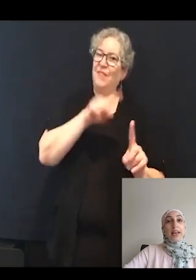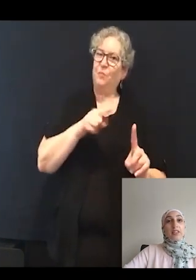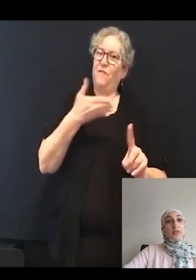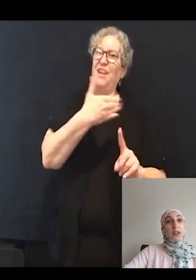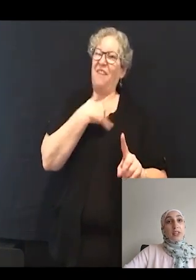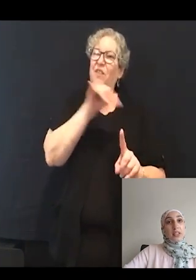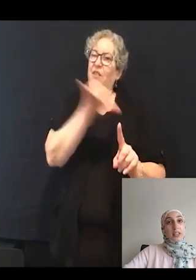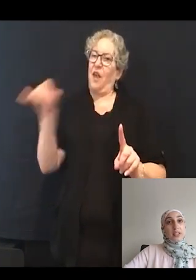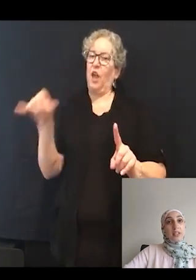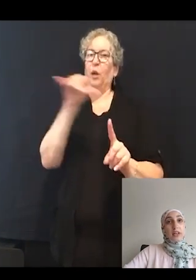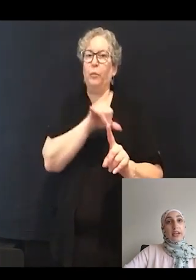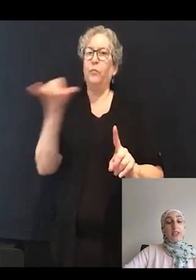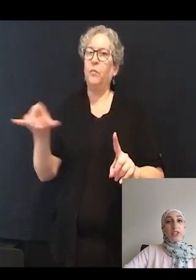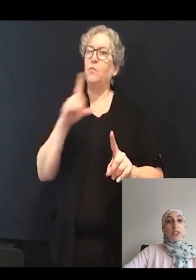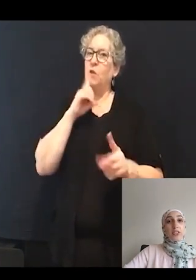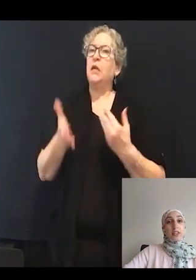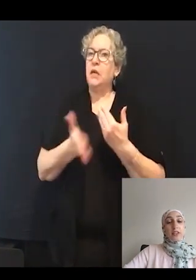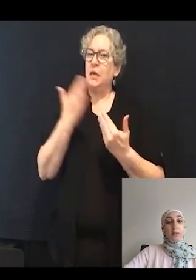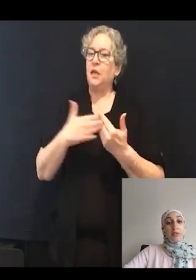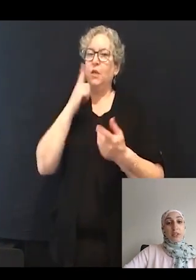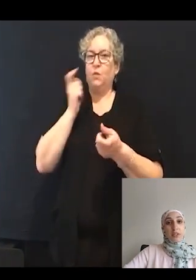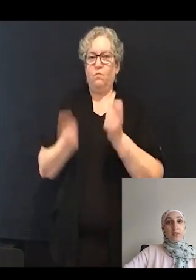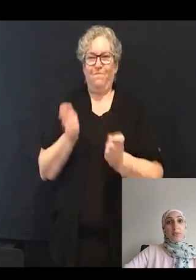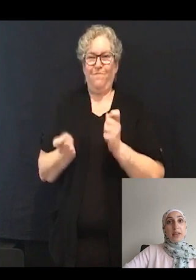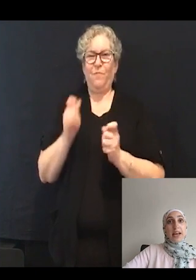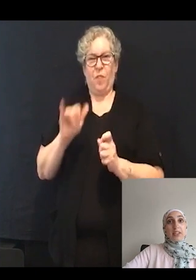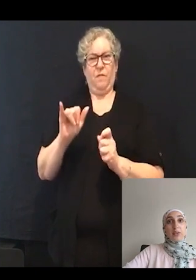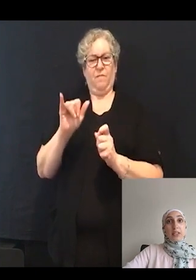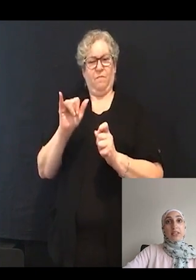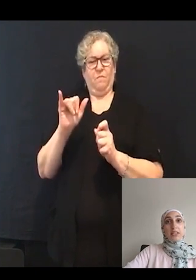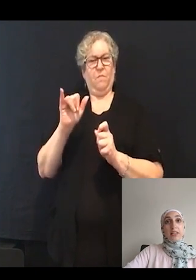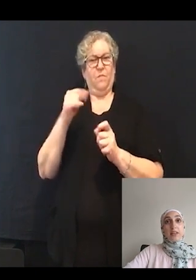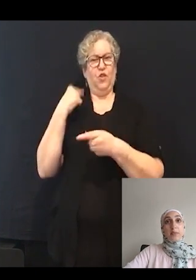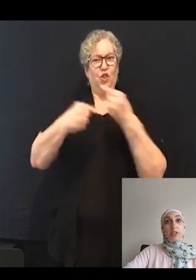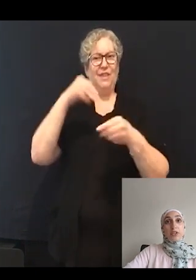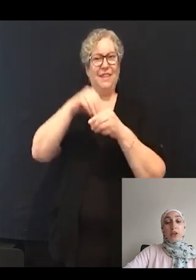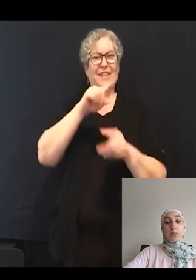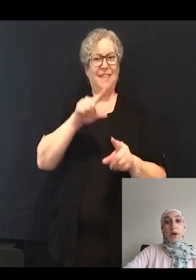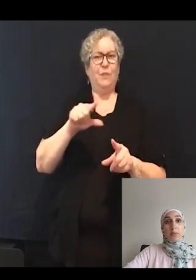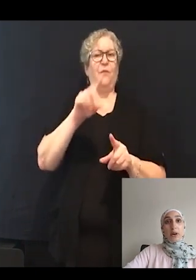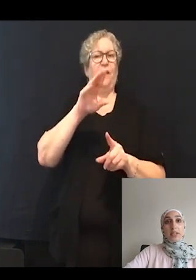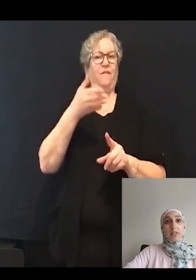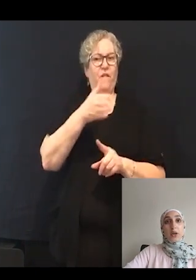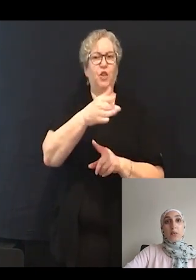It is fairly easy to edit genes in the zebrafish. As you can see in the image on the bottom right,